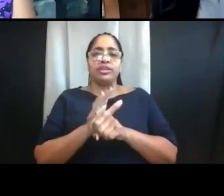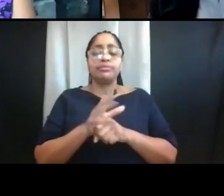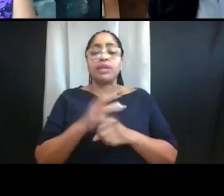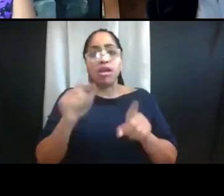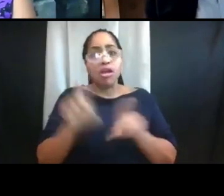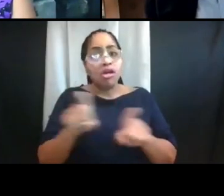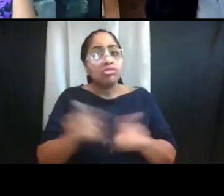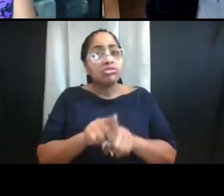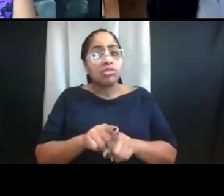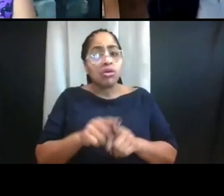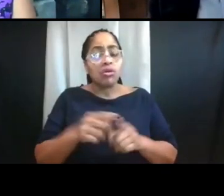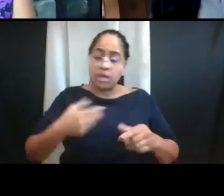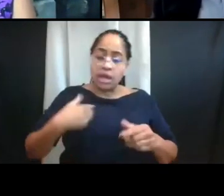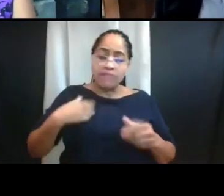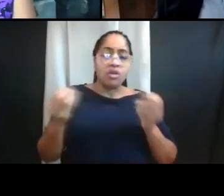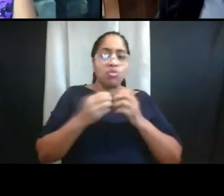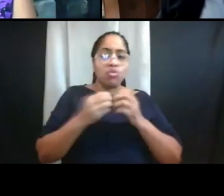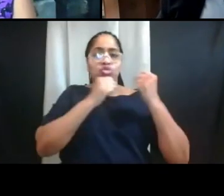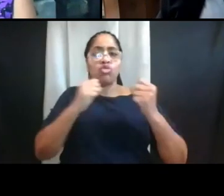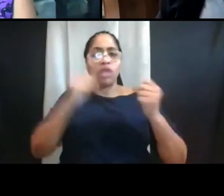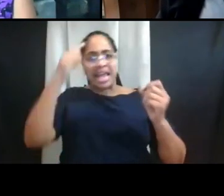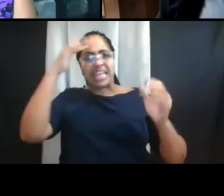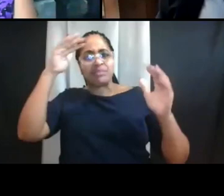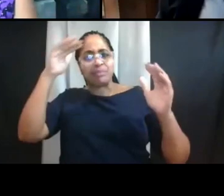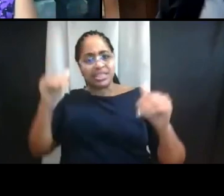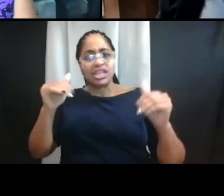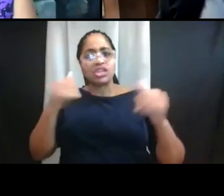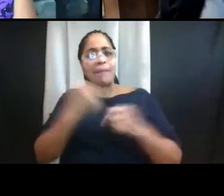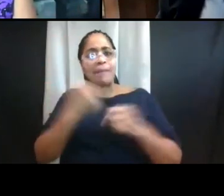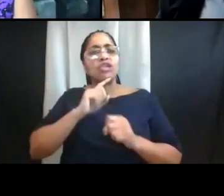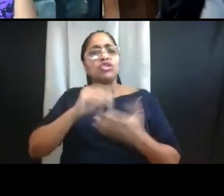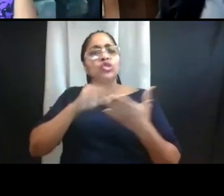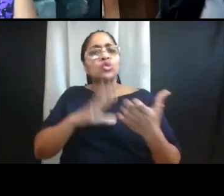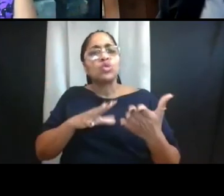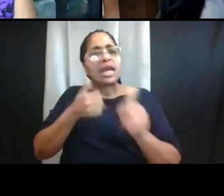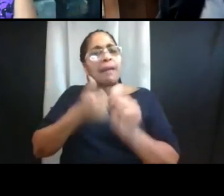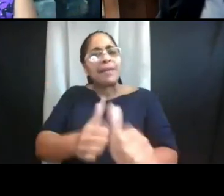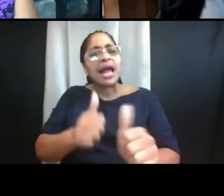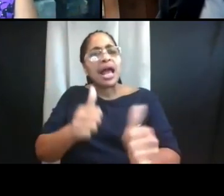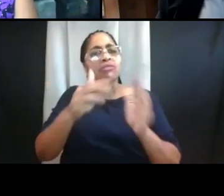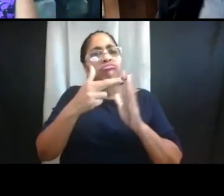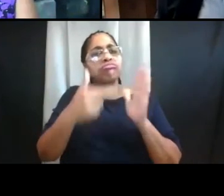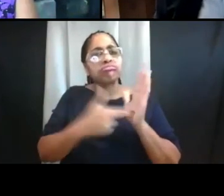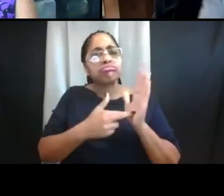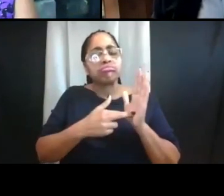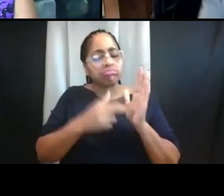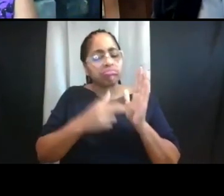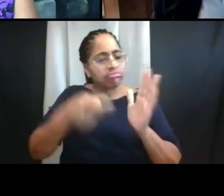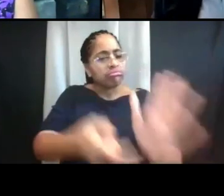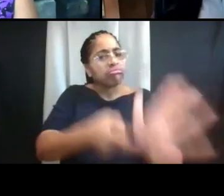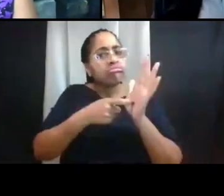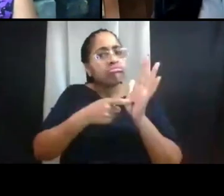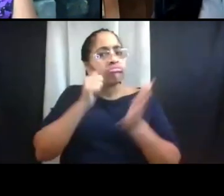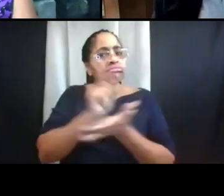and shared responsibility to make sure that students comply with the weekly testing. The effectiveness of this approach